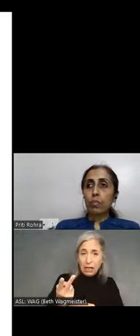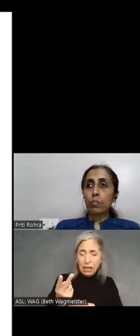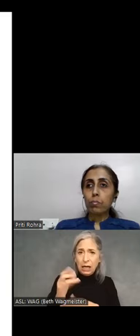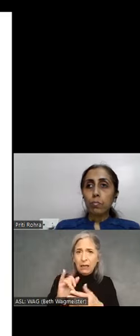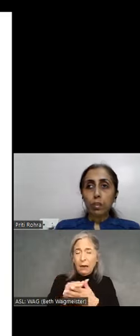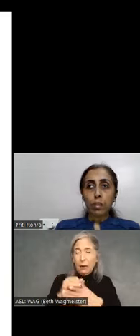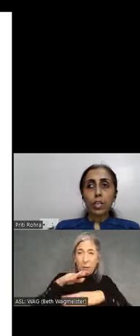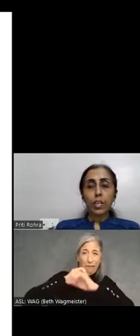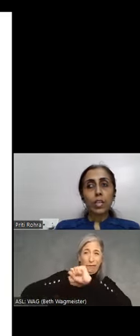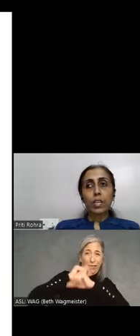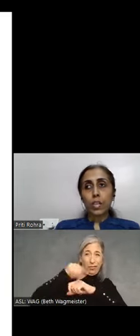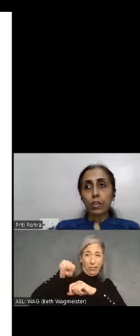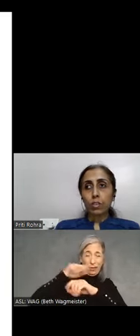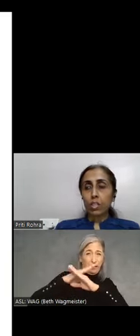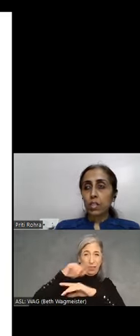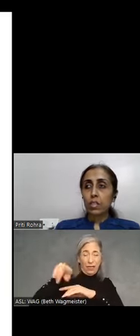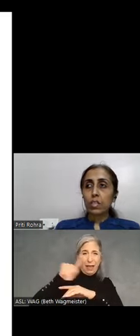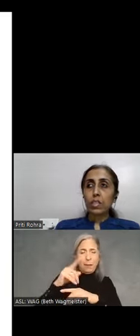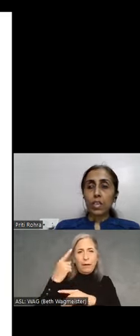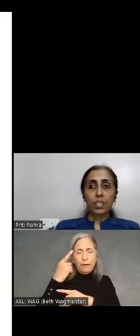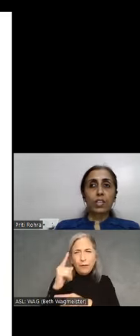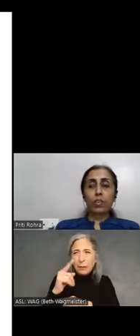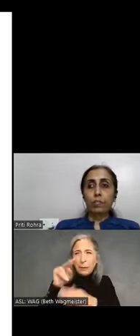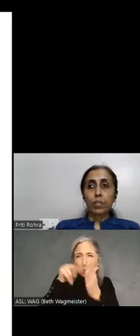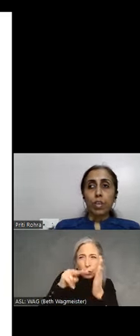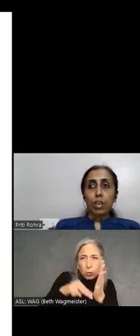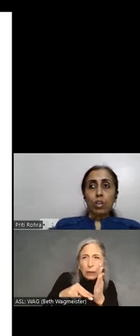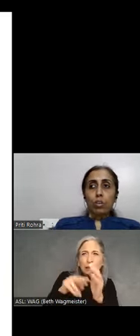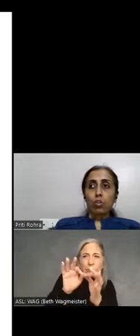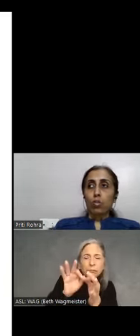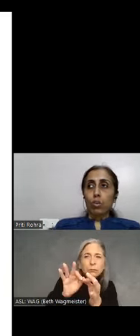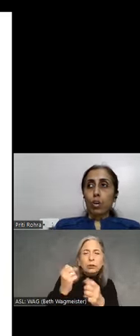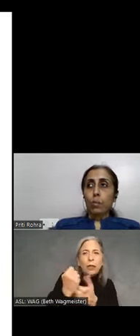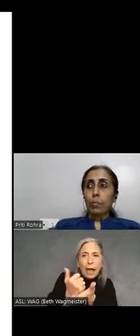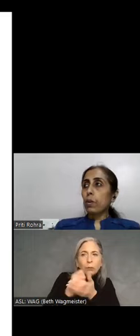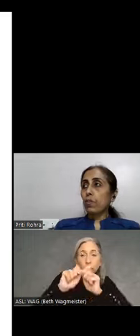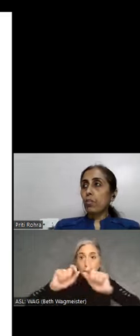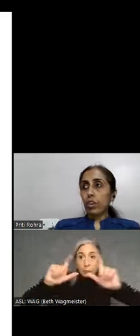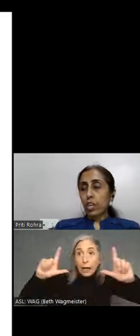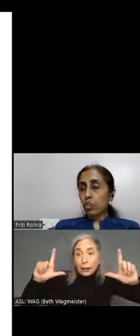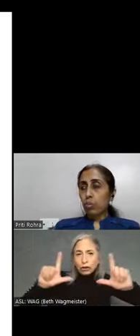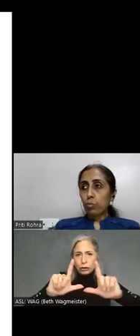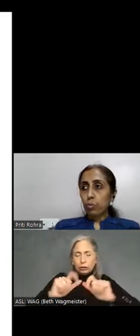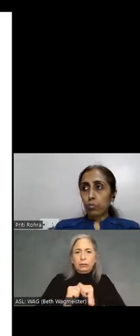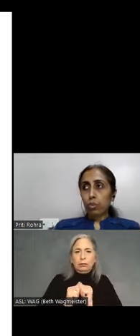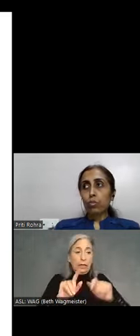from reading the contained with ease, etcetera. So people of different age groups will use a